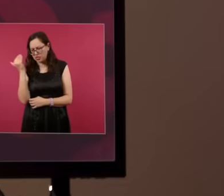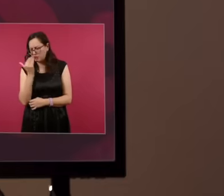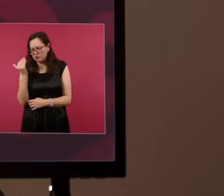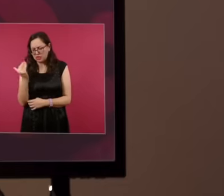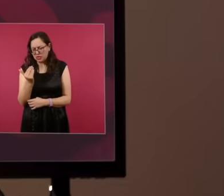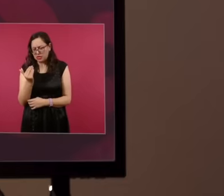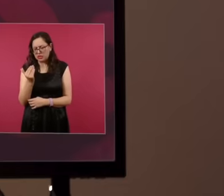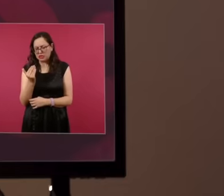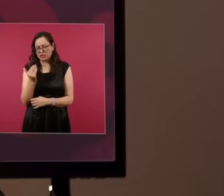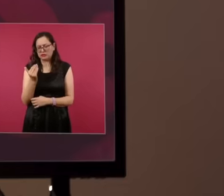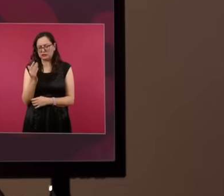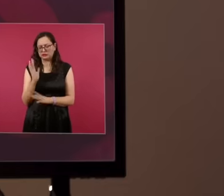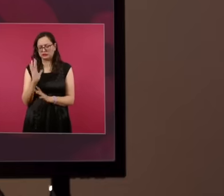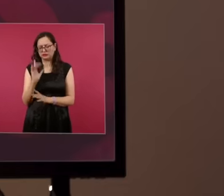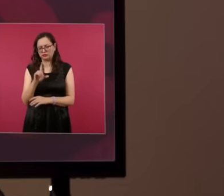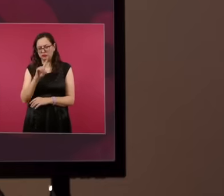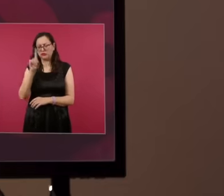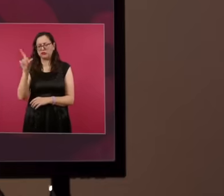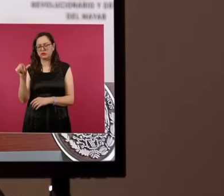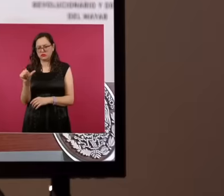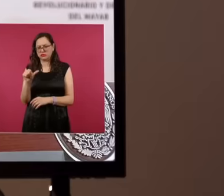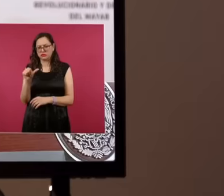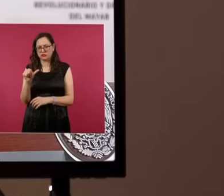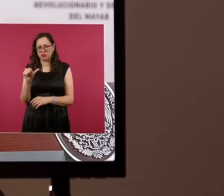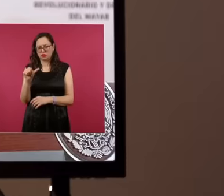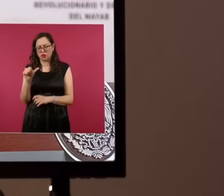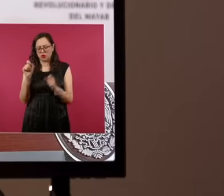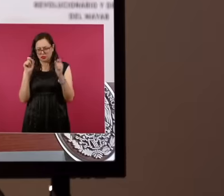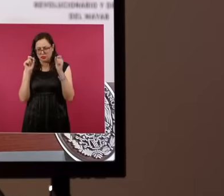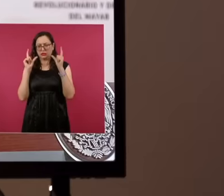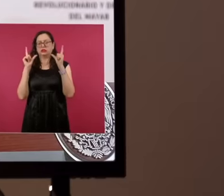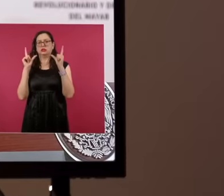but when I woke up it was